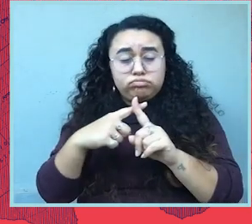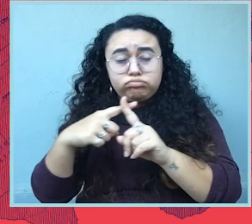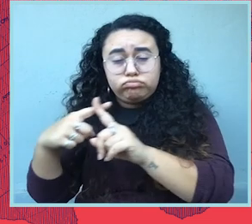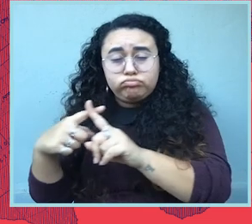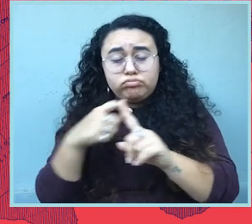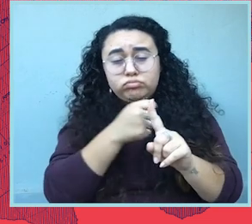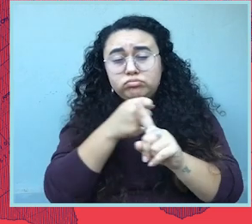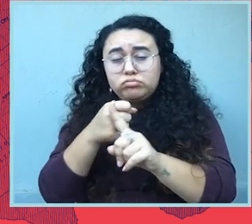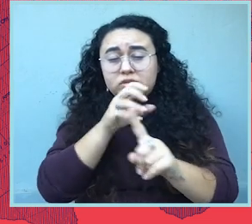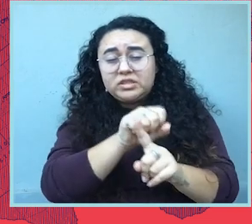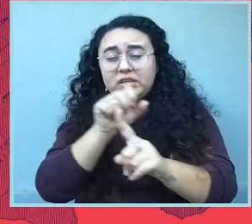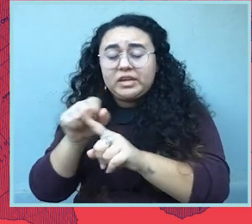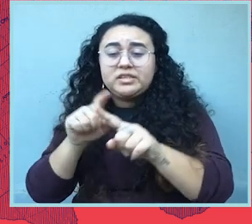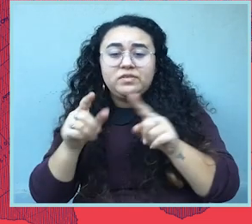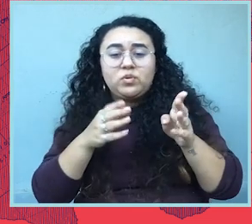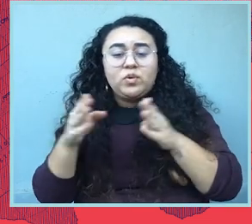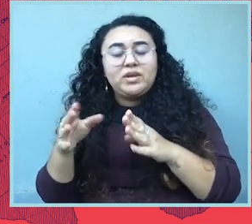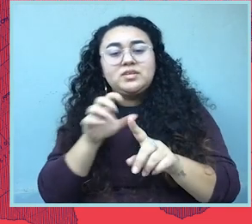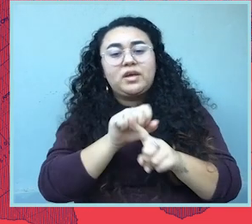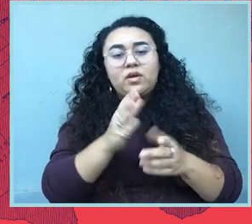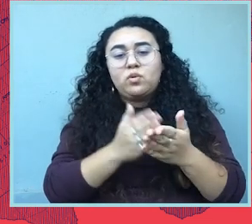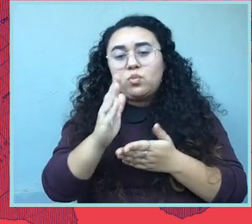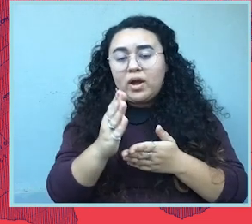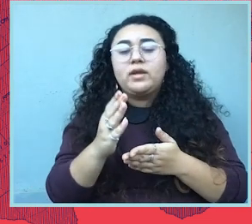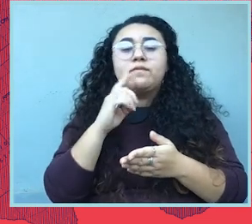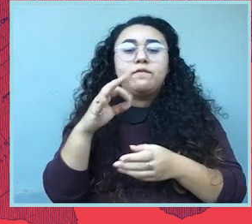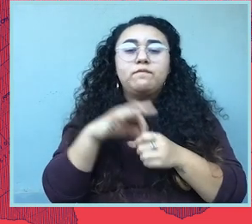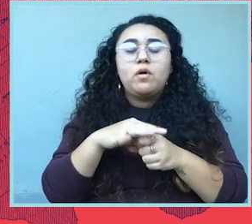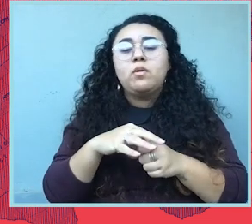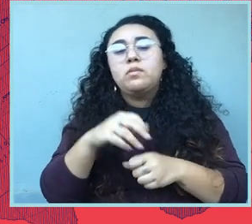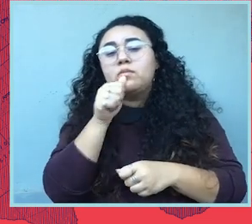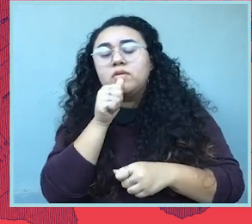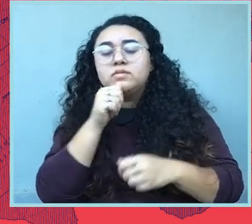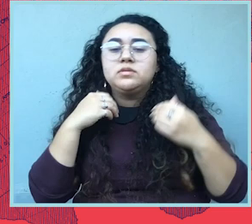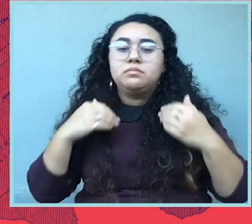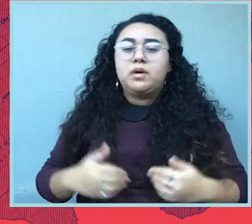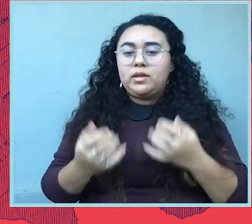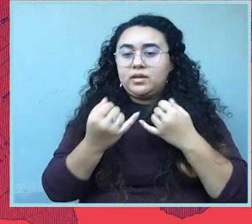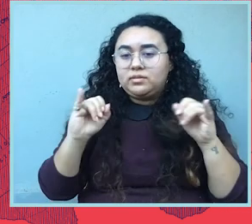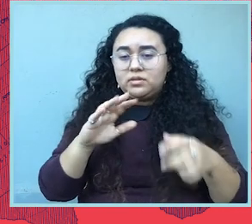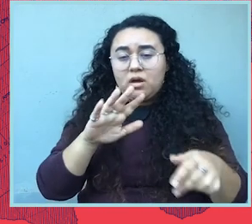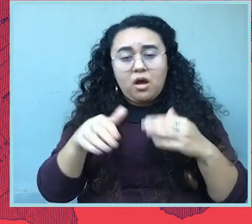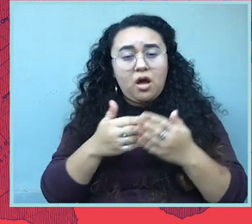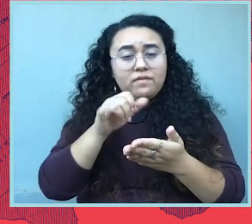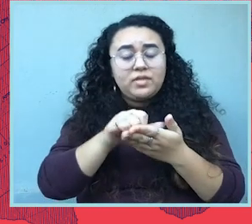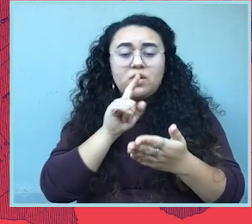and students are being targeted on multiple fronts with attacks on their right to vote and on their privacy and on bodily autonomy.